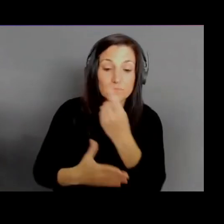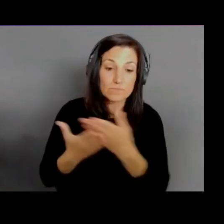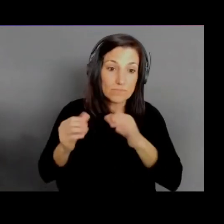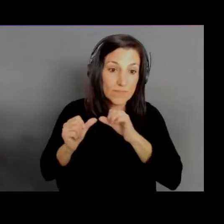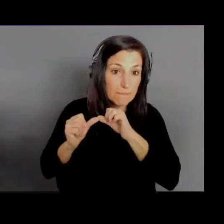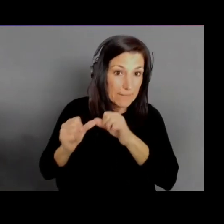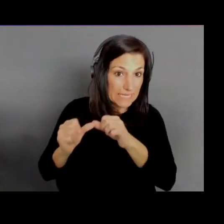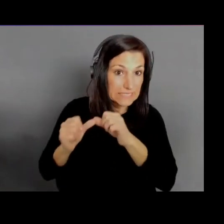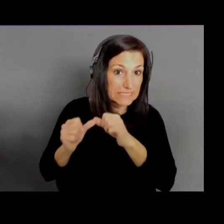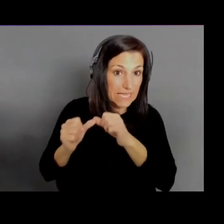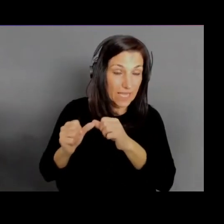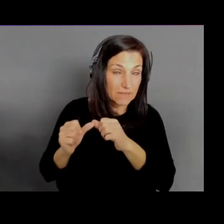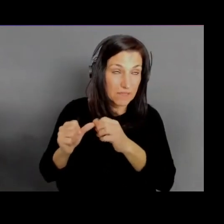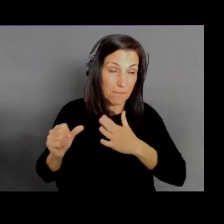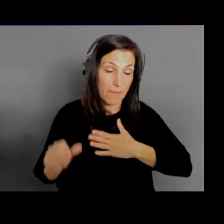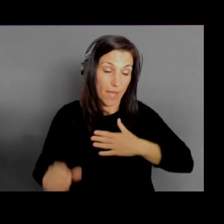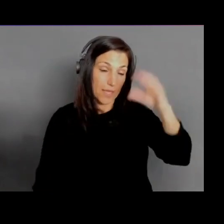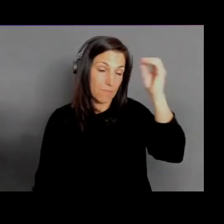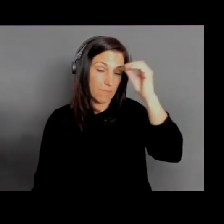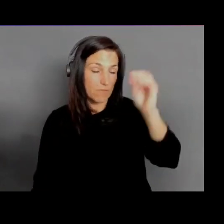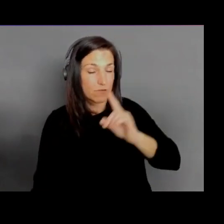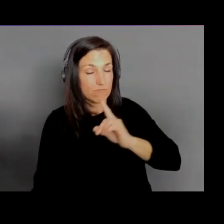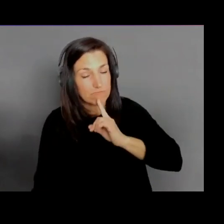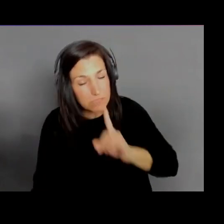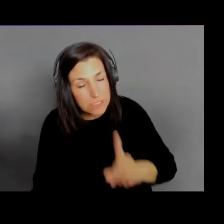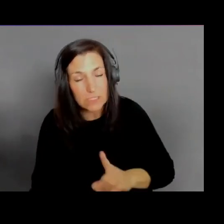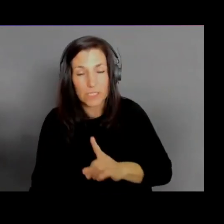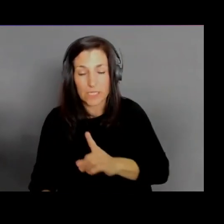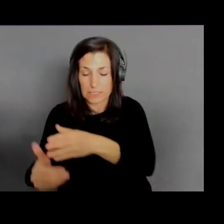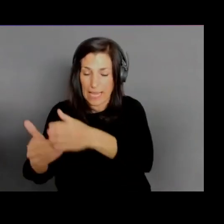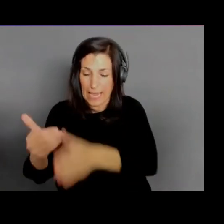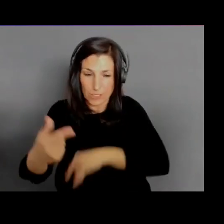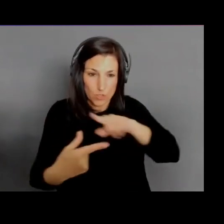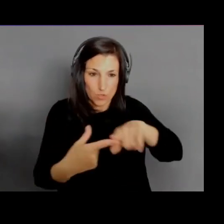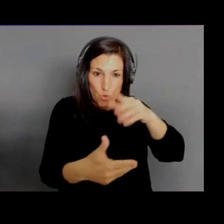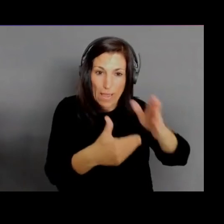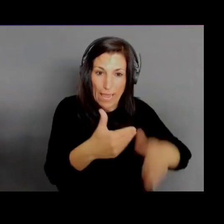of what is end-to-end encryption is that the customer gets to retain that on their own terms.